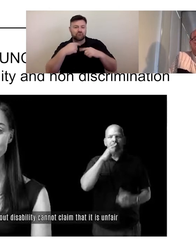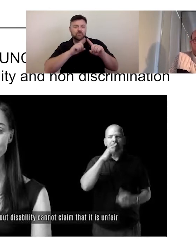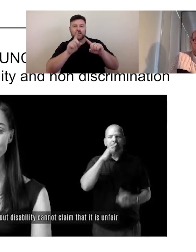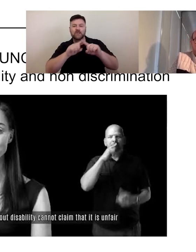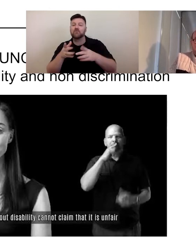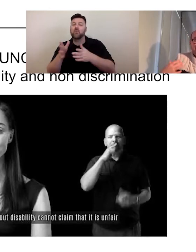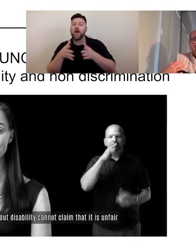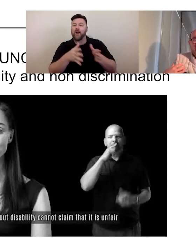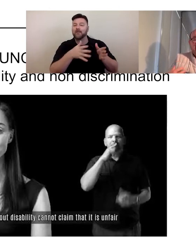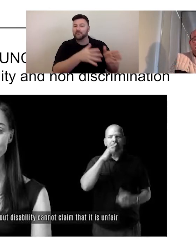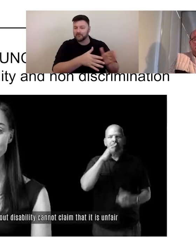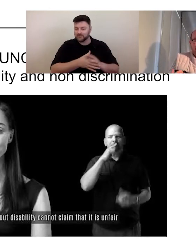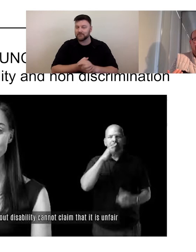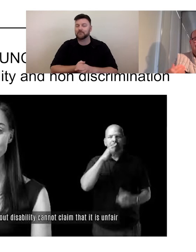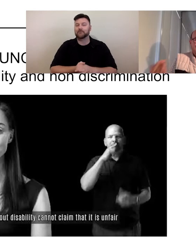That's - I think